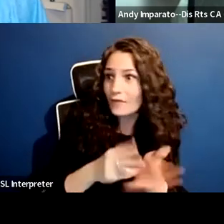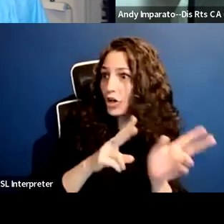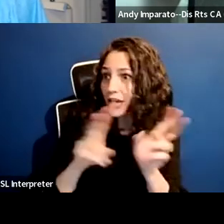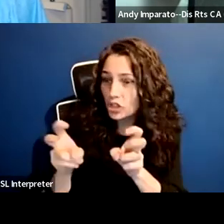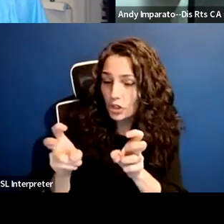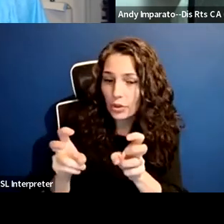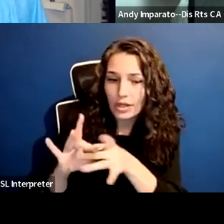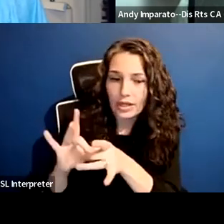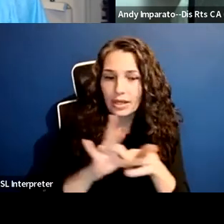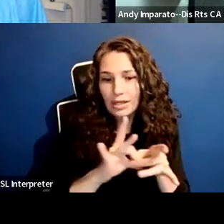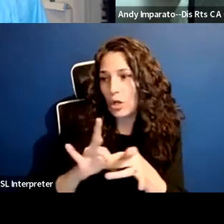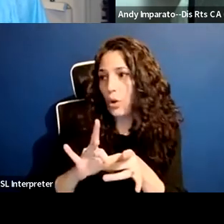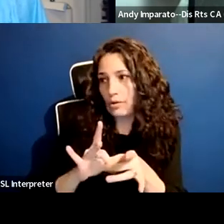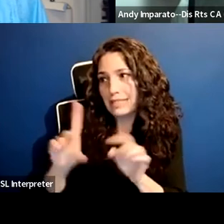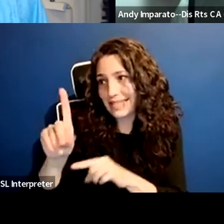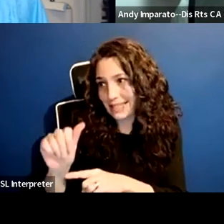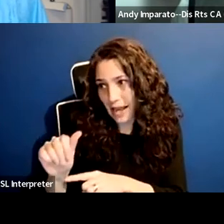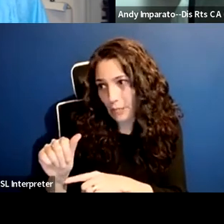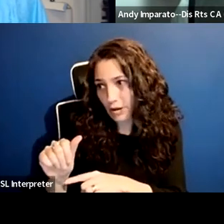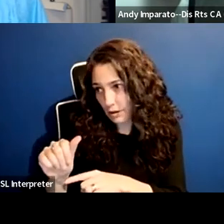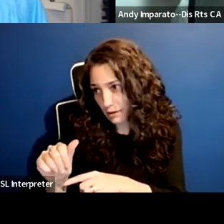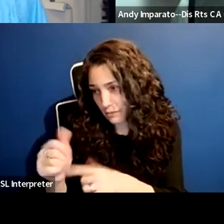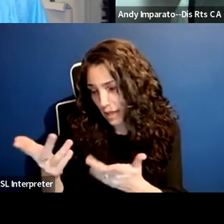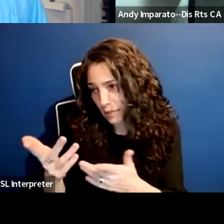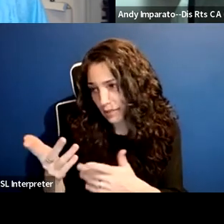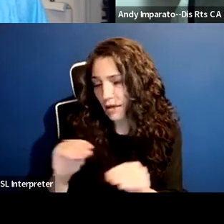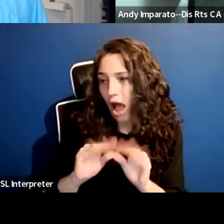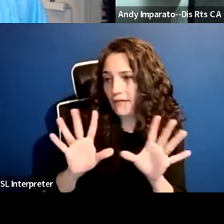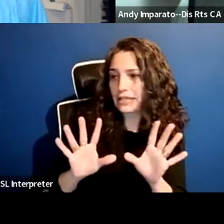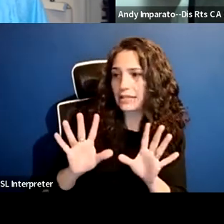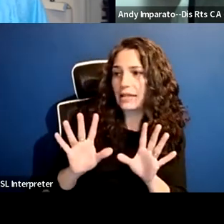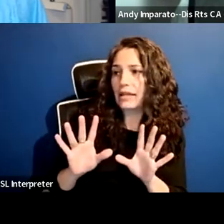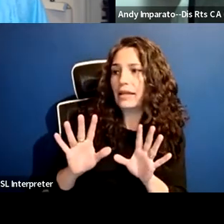it's only the voices of disabled people. I don't want to say that we shouldn't be looked at,